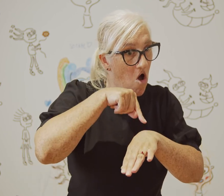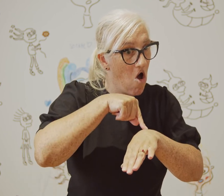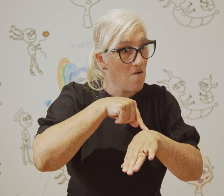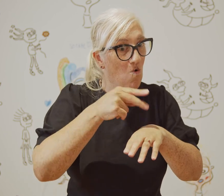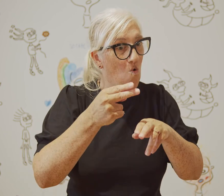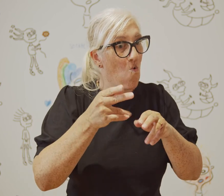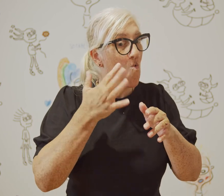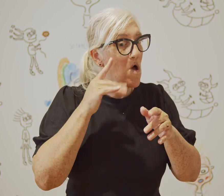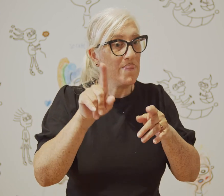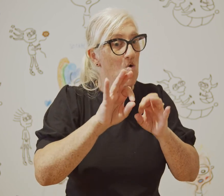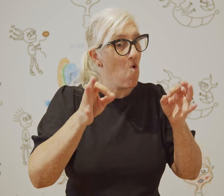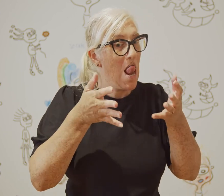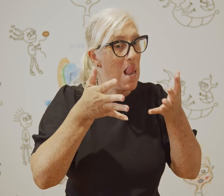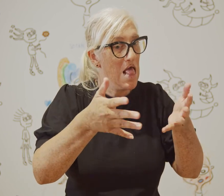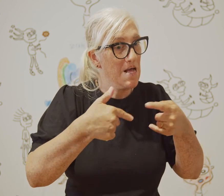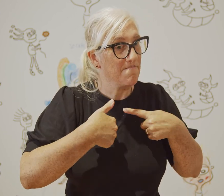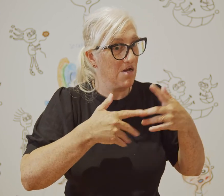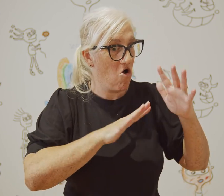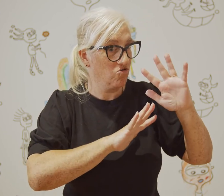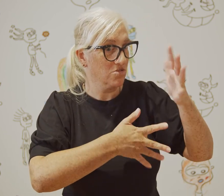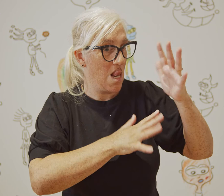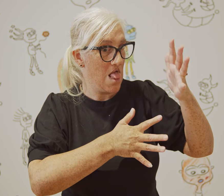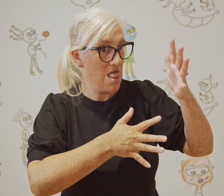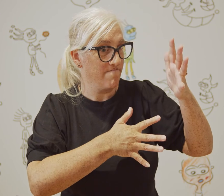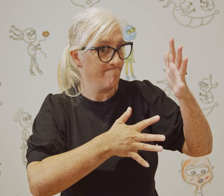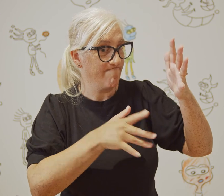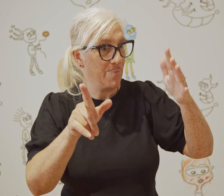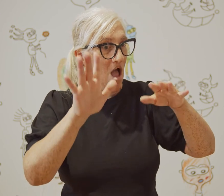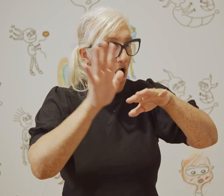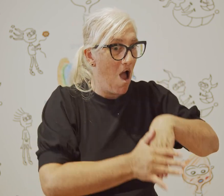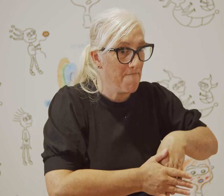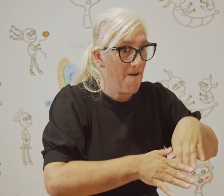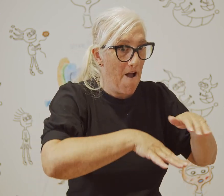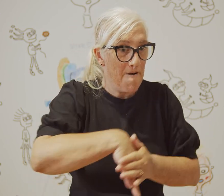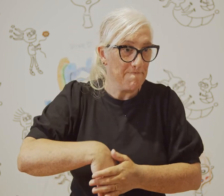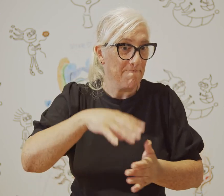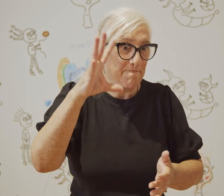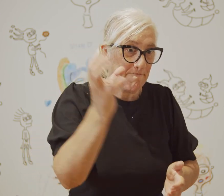In those days we were not allowed to sign and were forced to communicate through speech and lip reading.